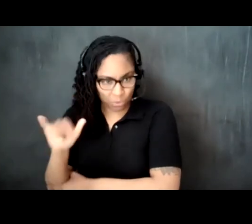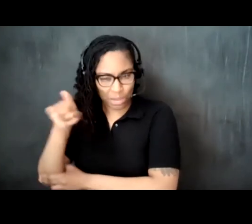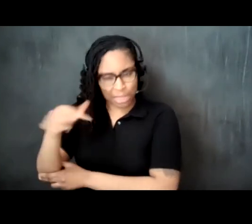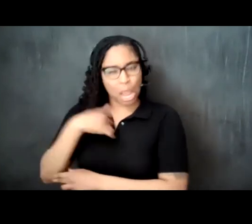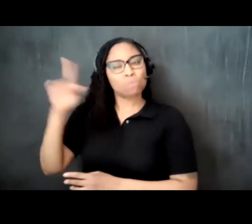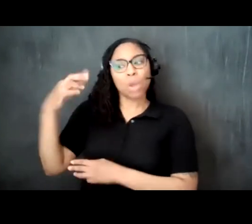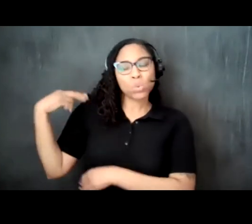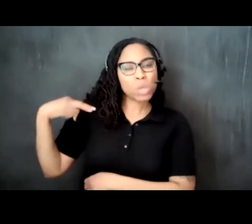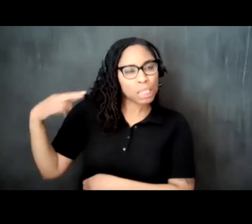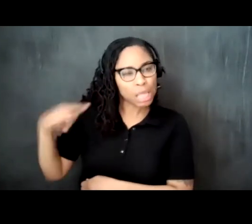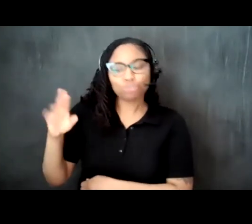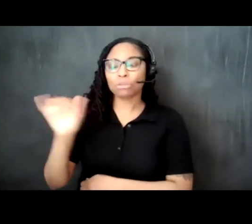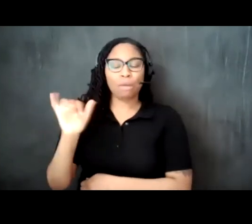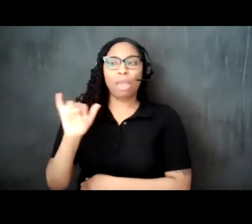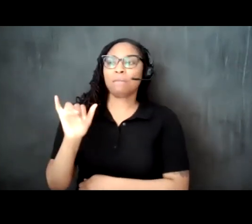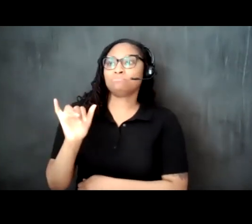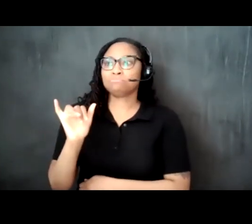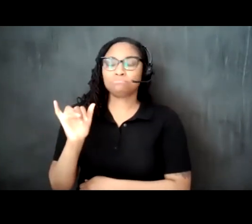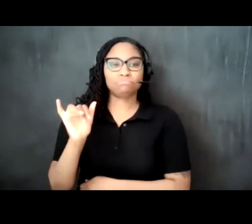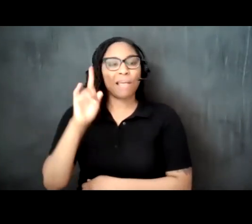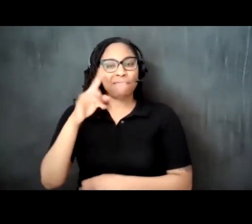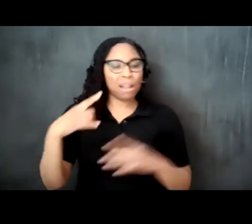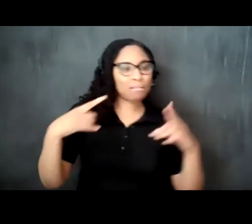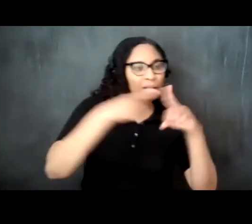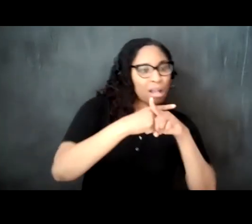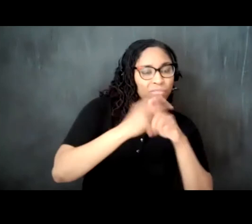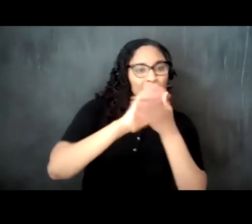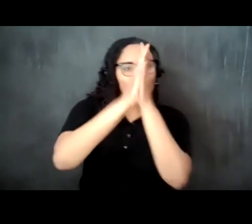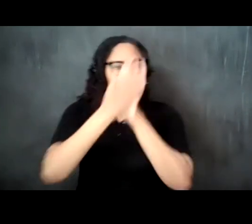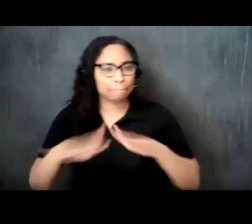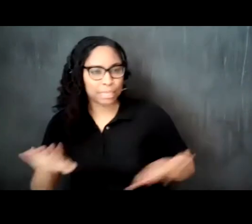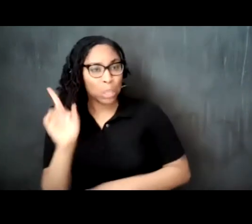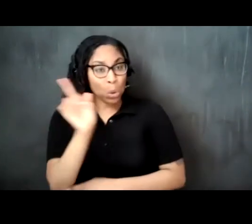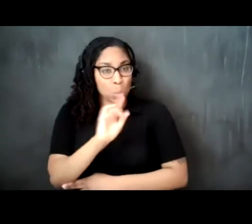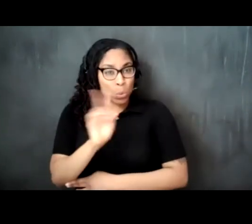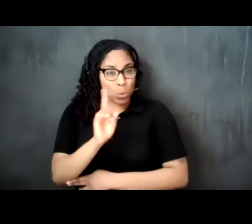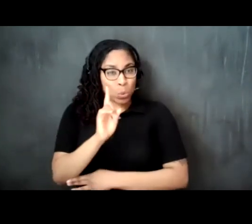life fellow in the religion conflict and peace initiative at harvard university working to